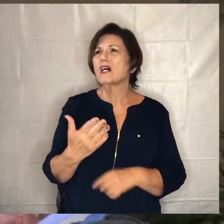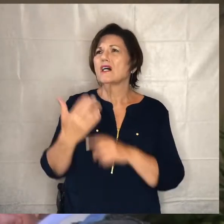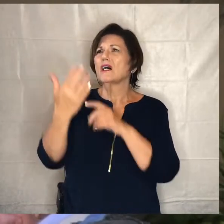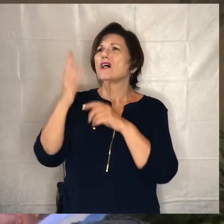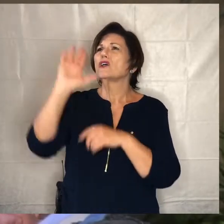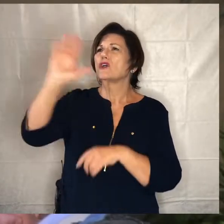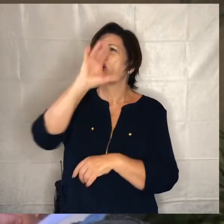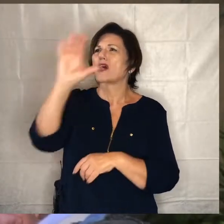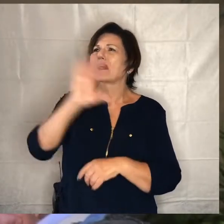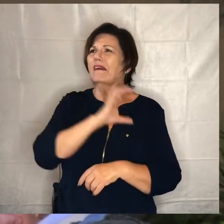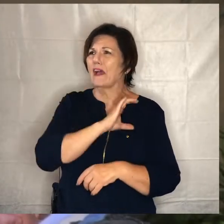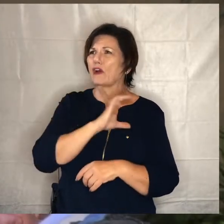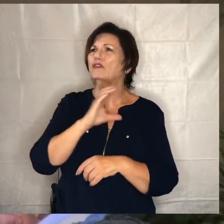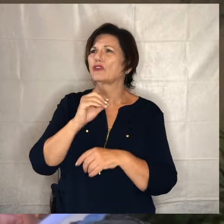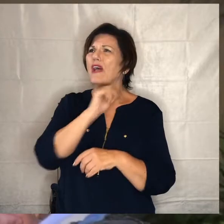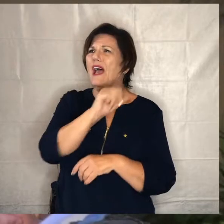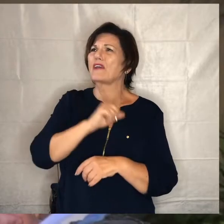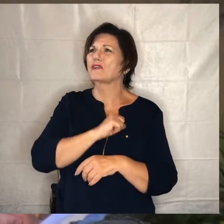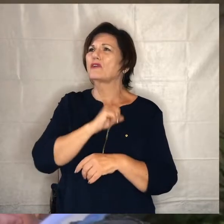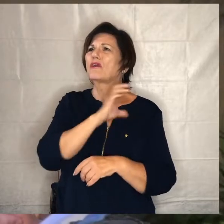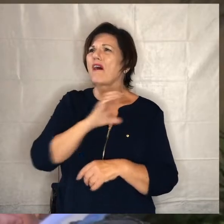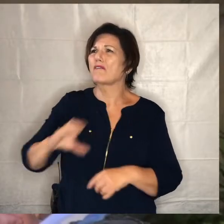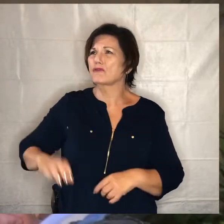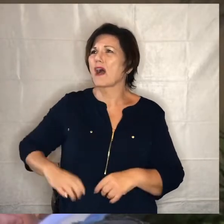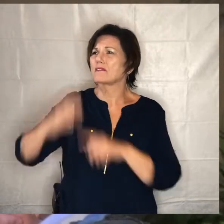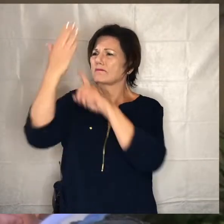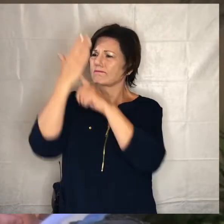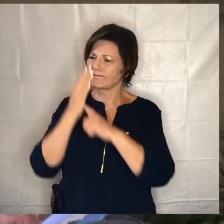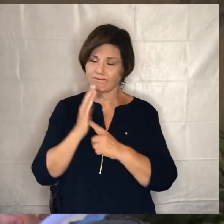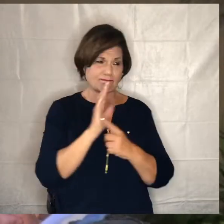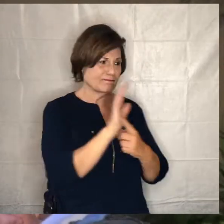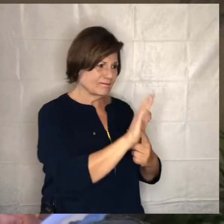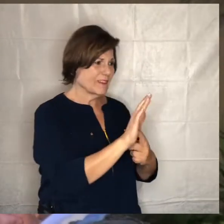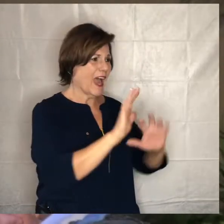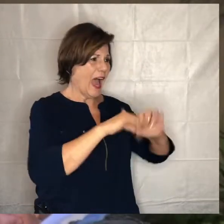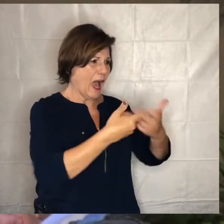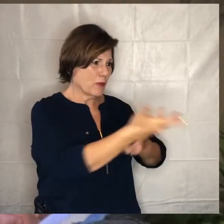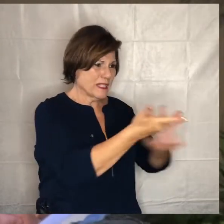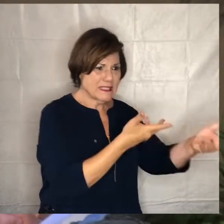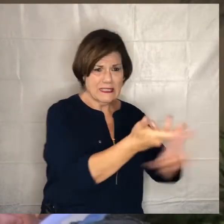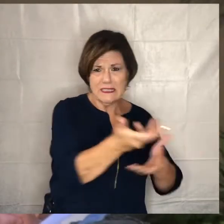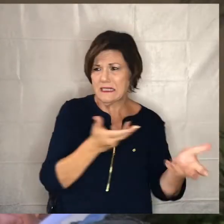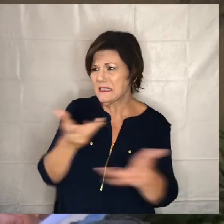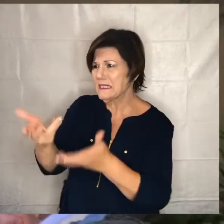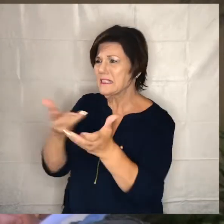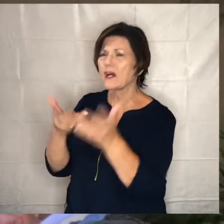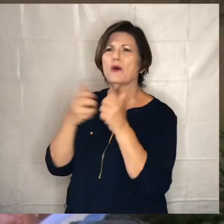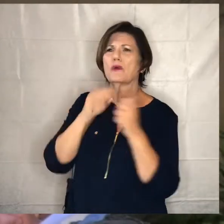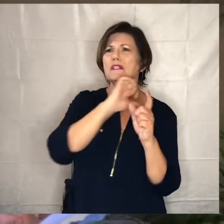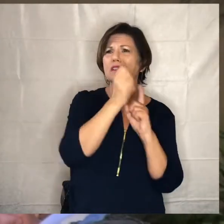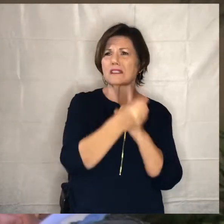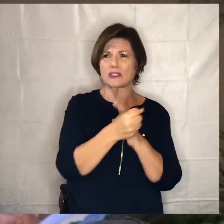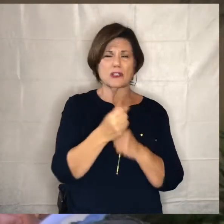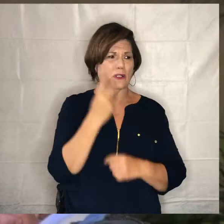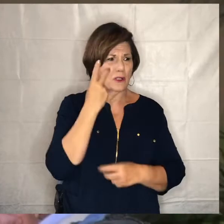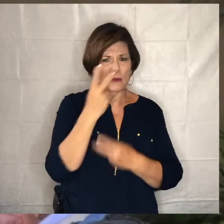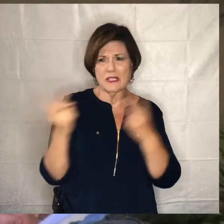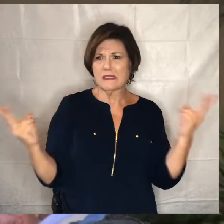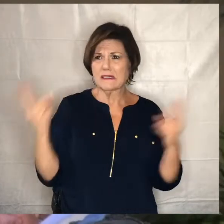nature of christ in the way that we deal with the situations that we'll see before us over the next few